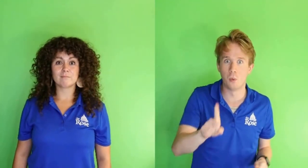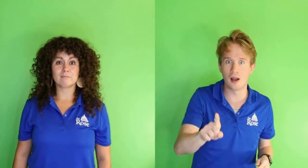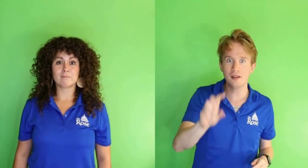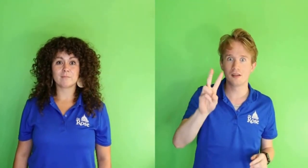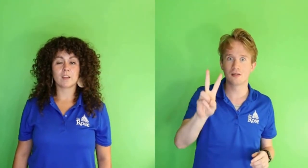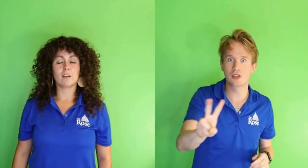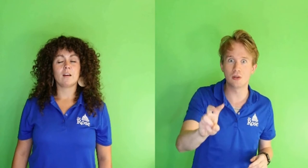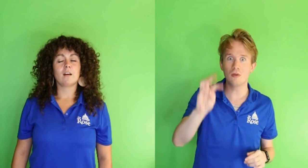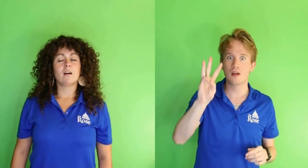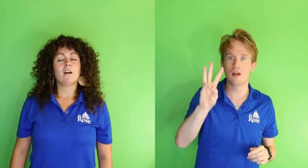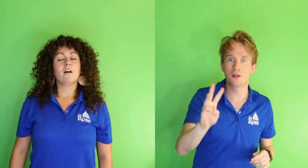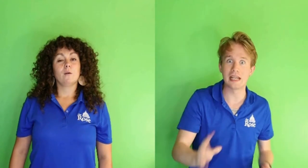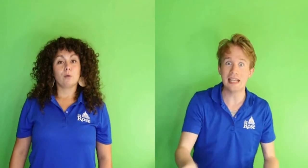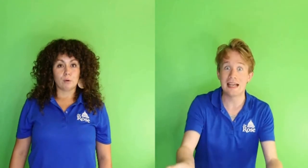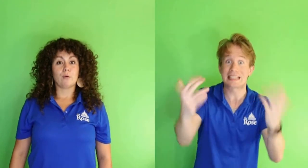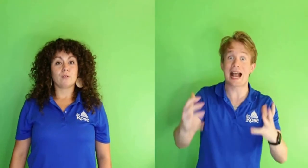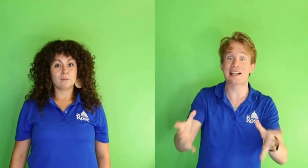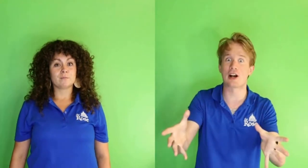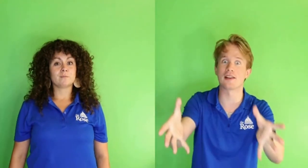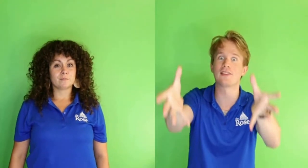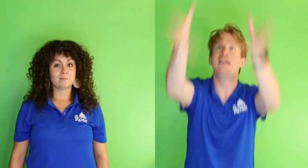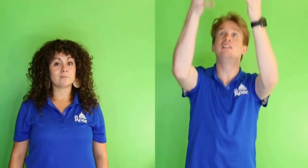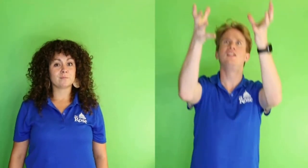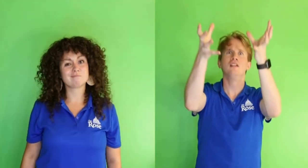1-2-3... Sad toss.